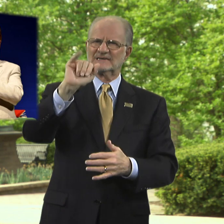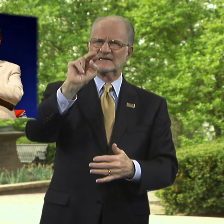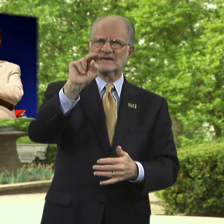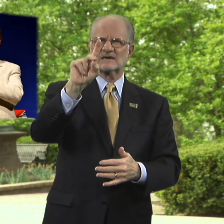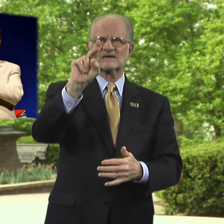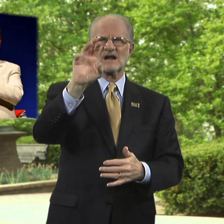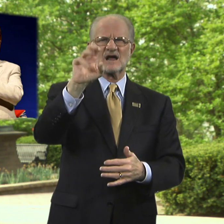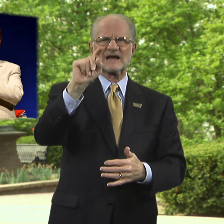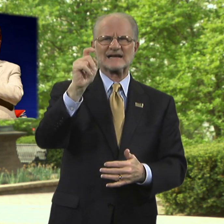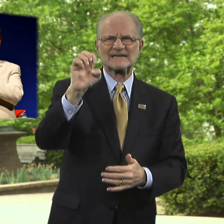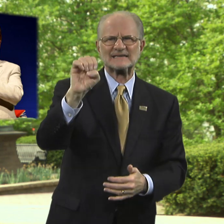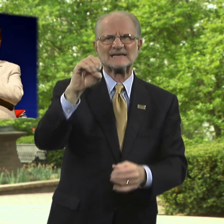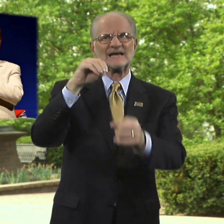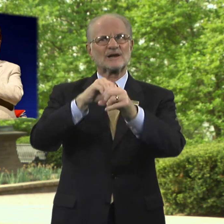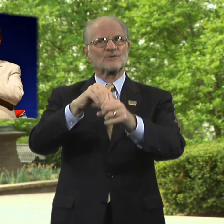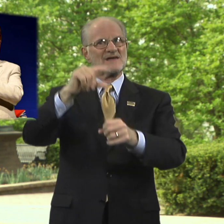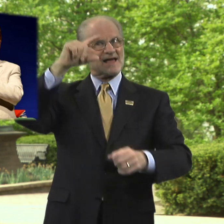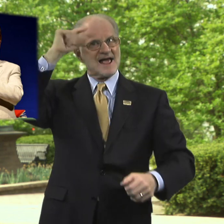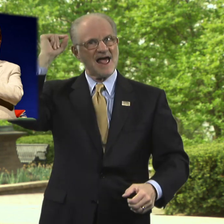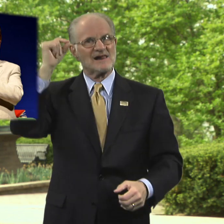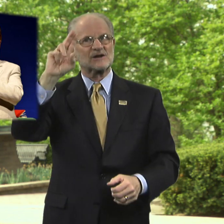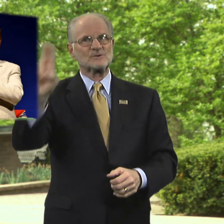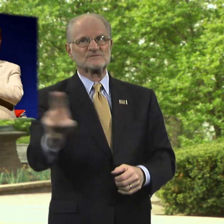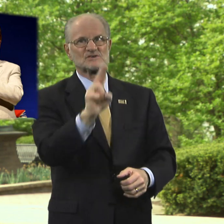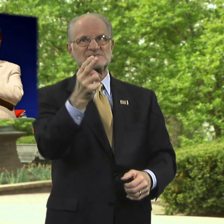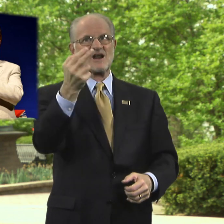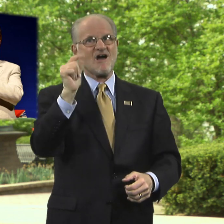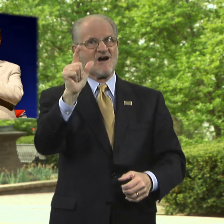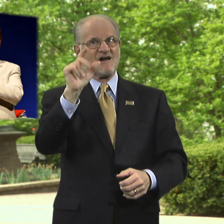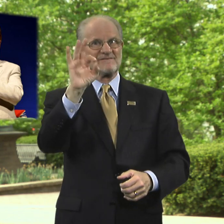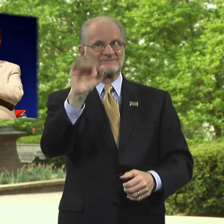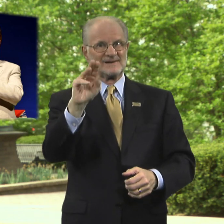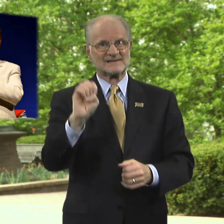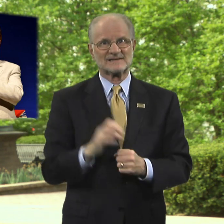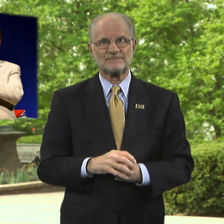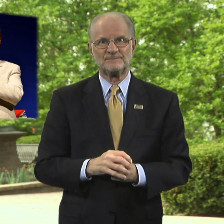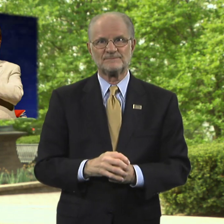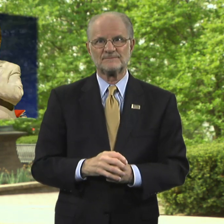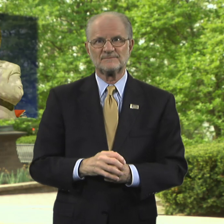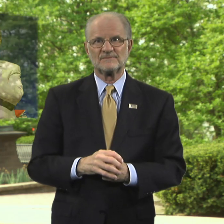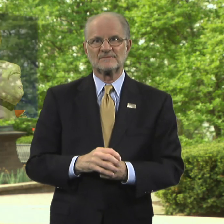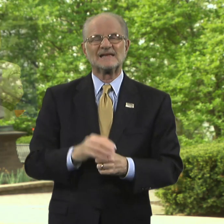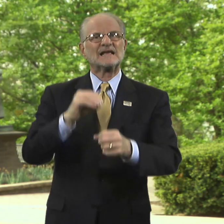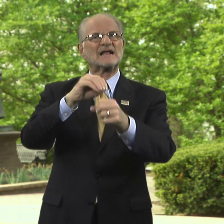into the Gallaudet University Hall of Fame.